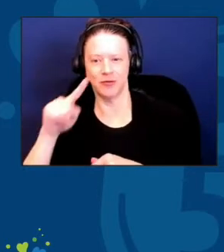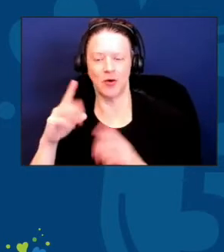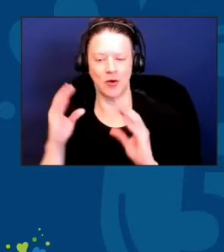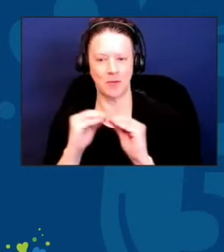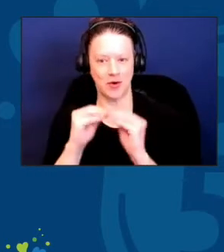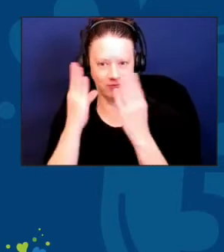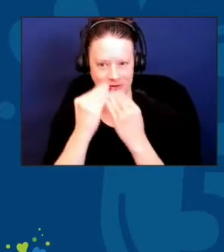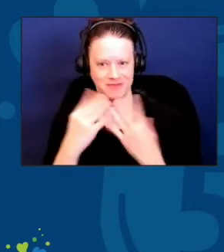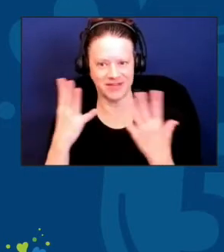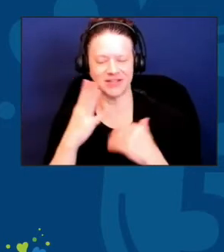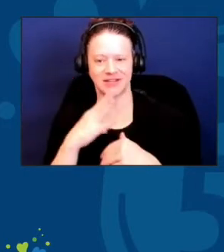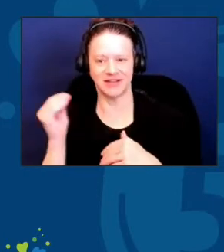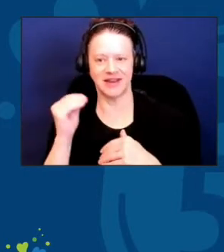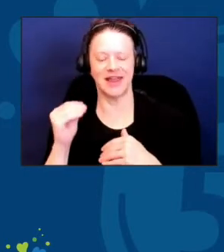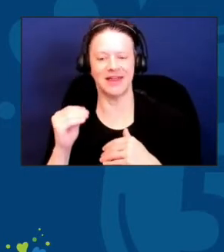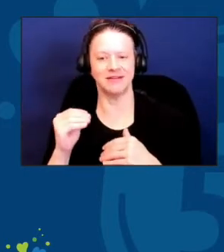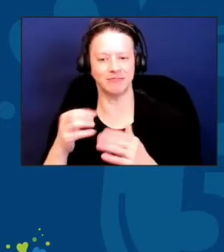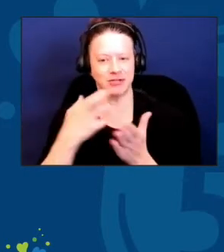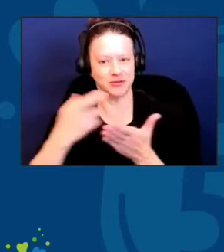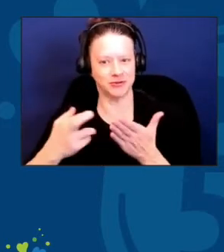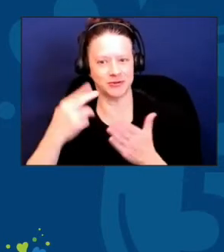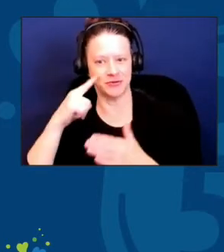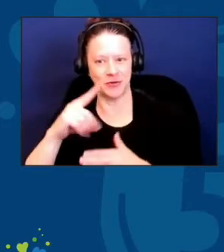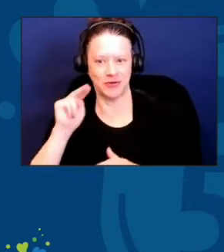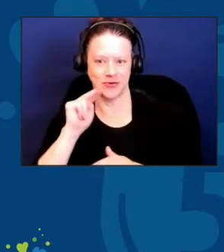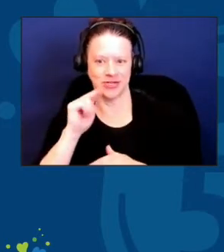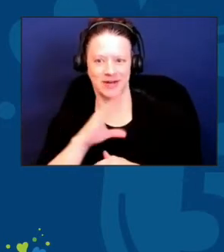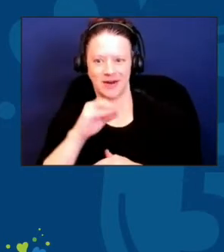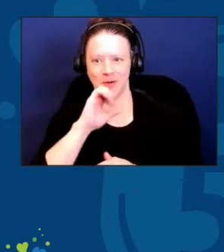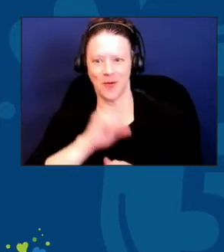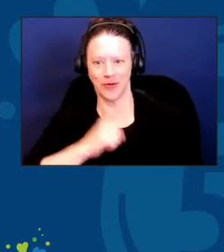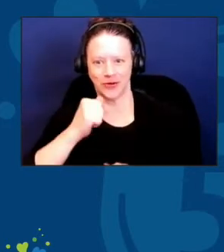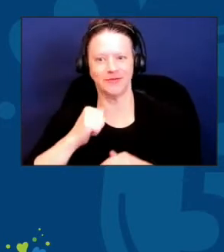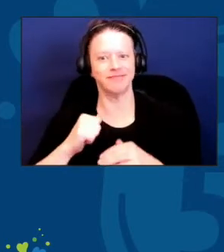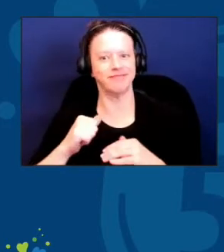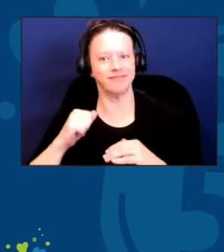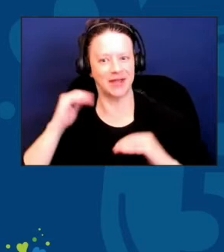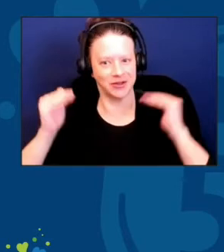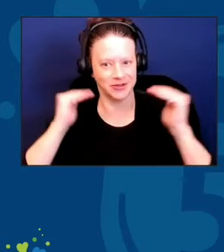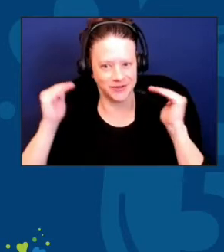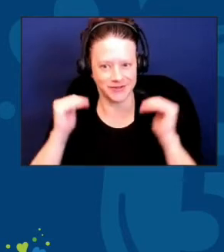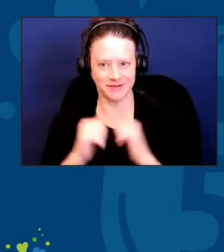on nutrition and older adults. Today, I'm pleased to introduce a special video